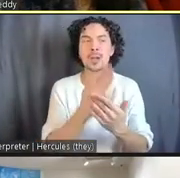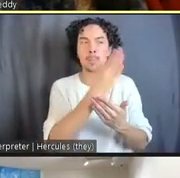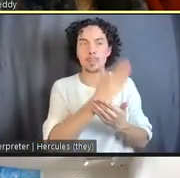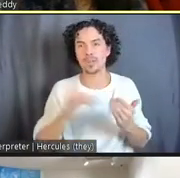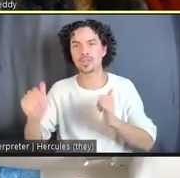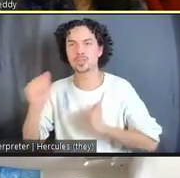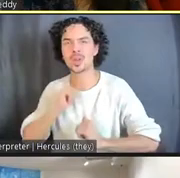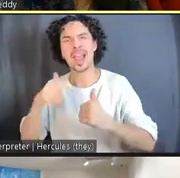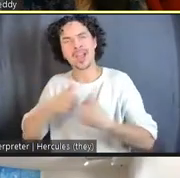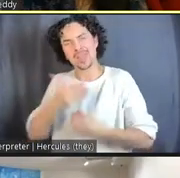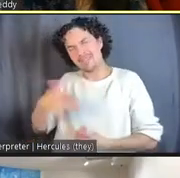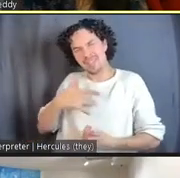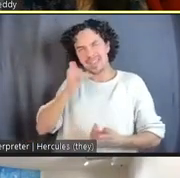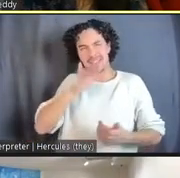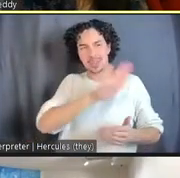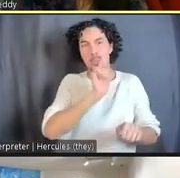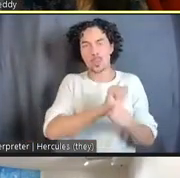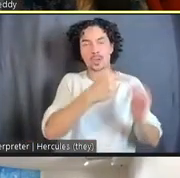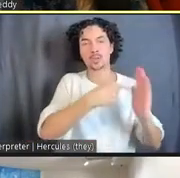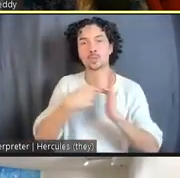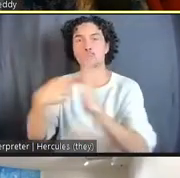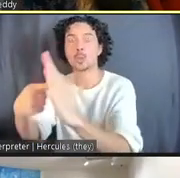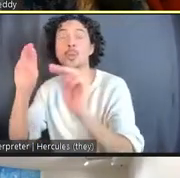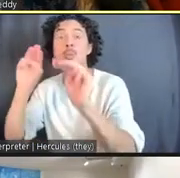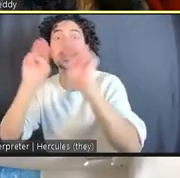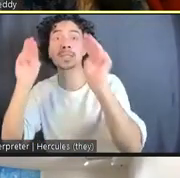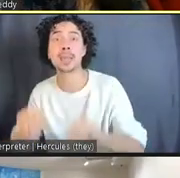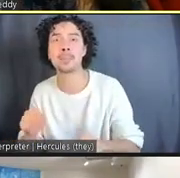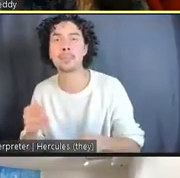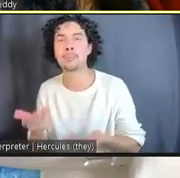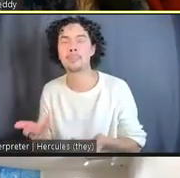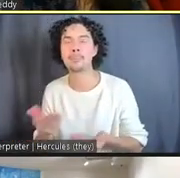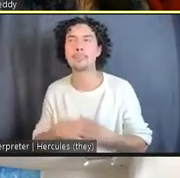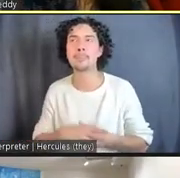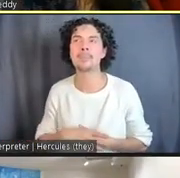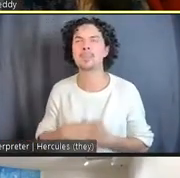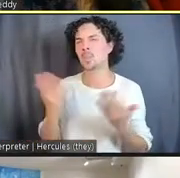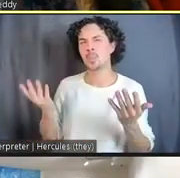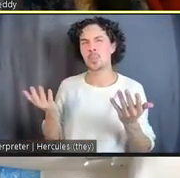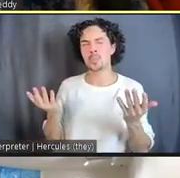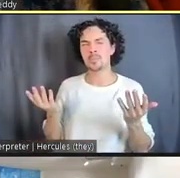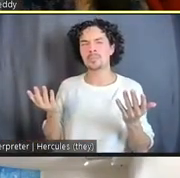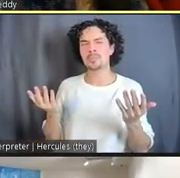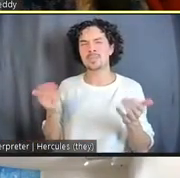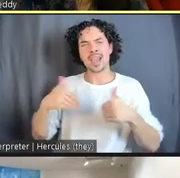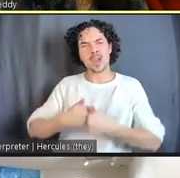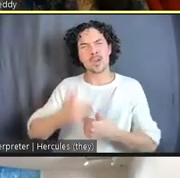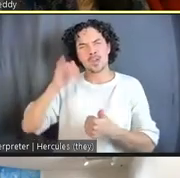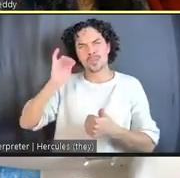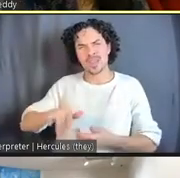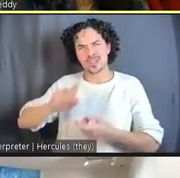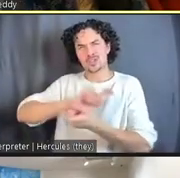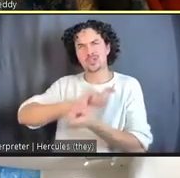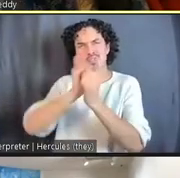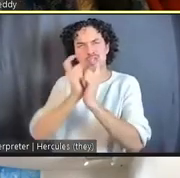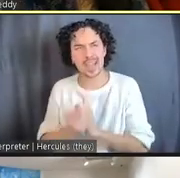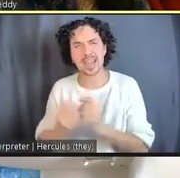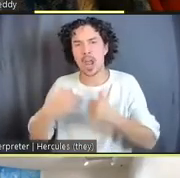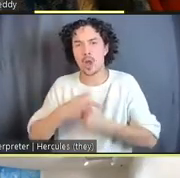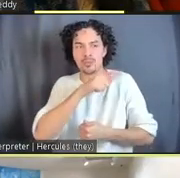being exhibited in museums and how does that change how they make art or think